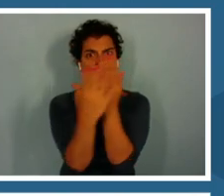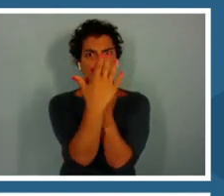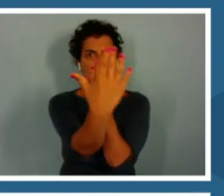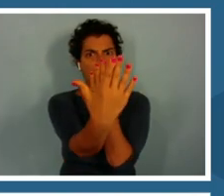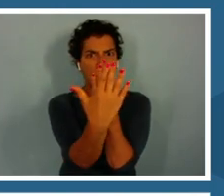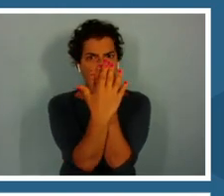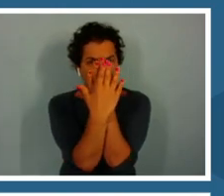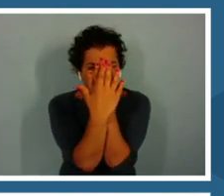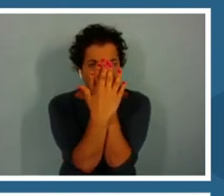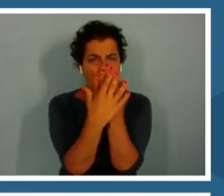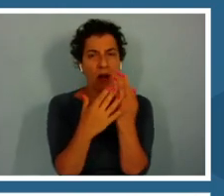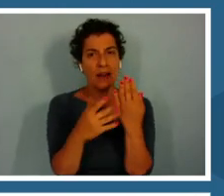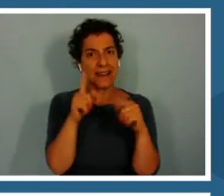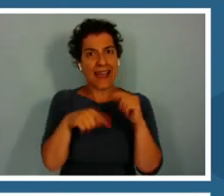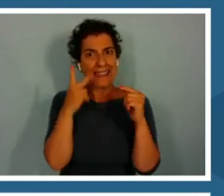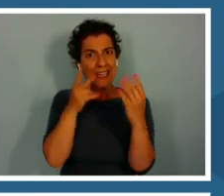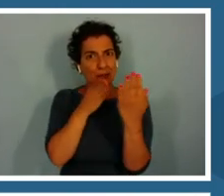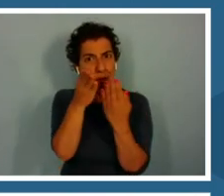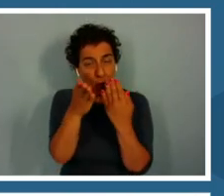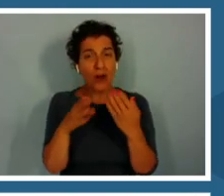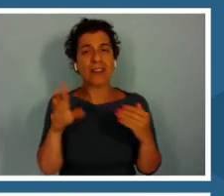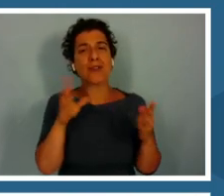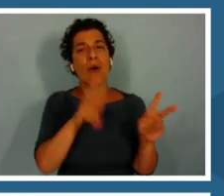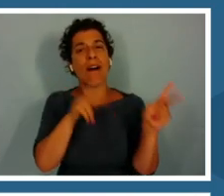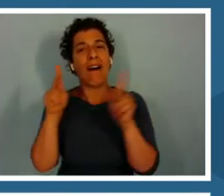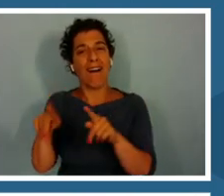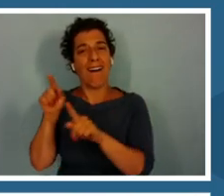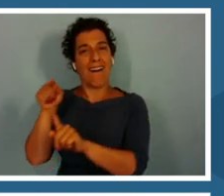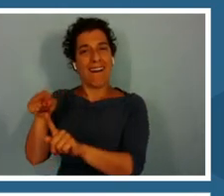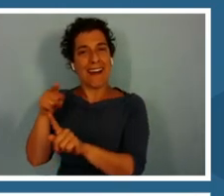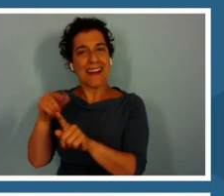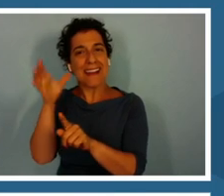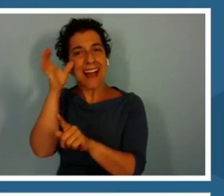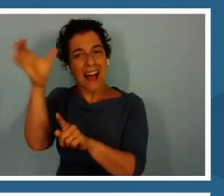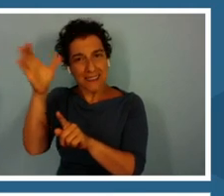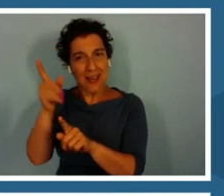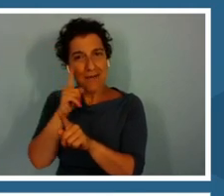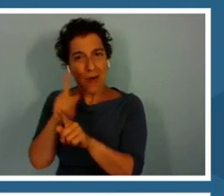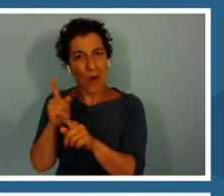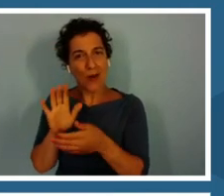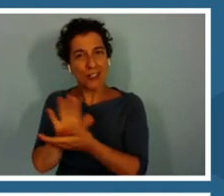Dr. Knowlton suggests the Swiss cheese solution for climate change.